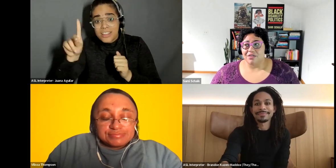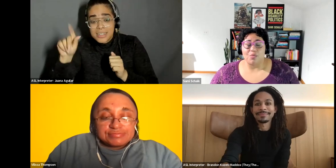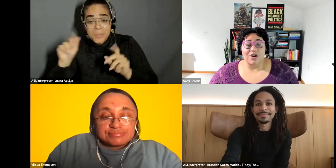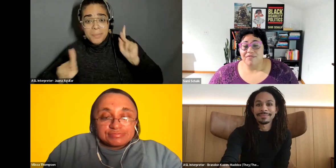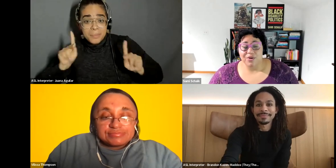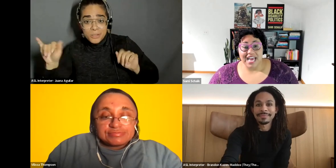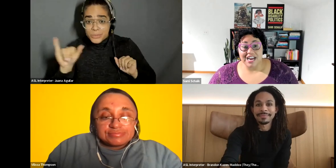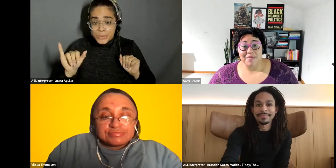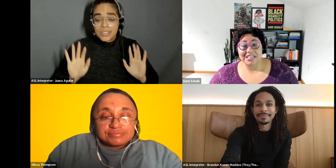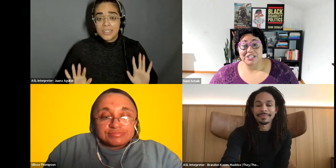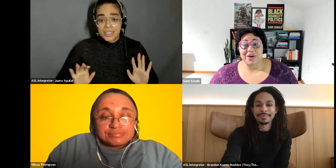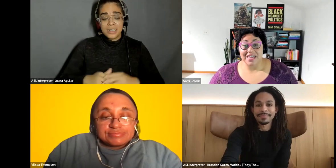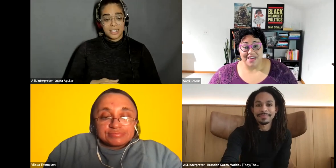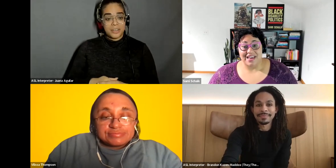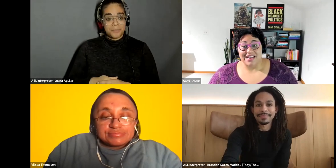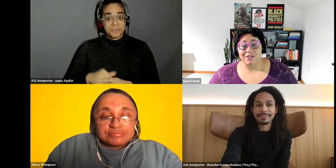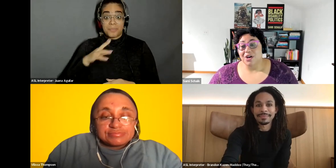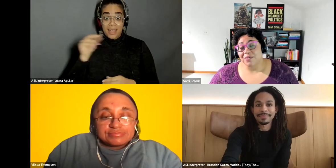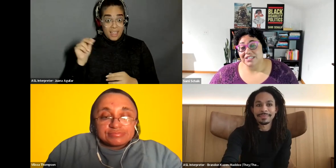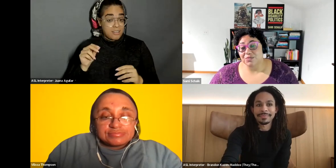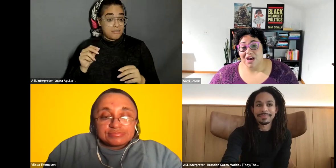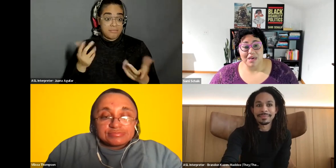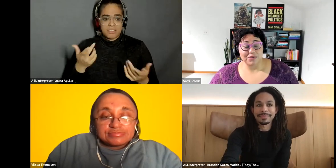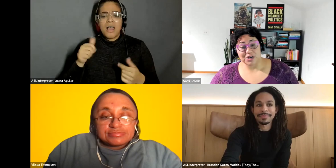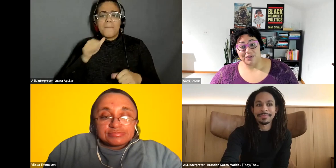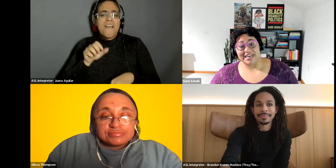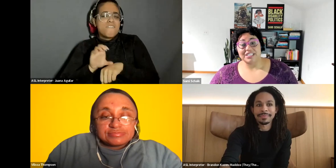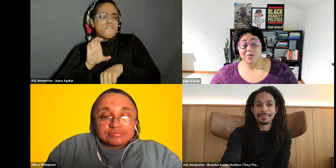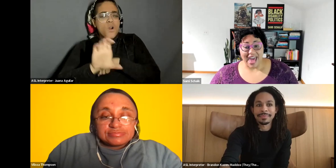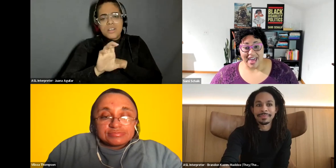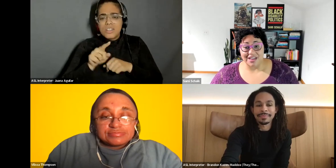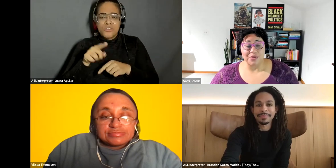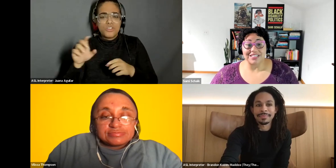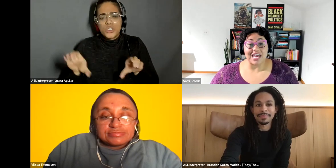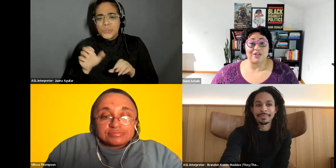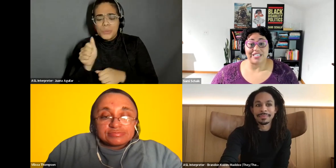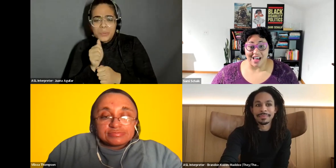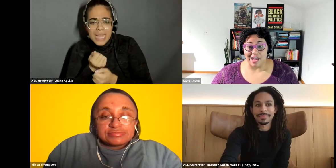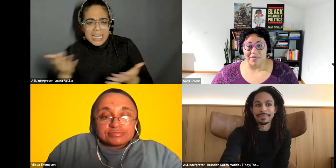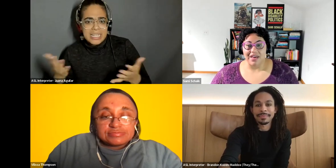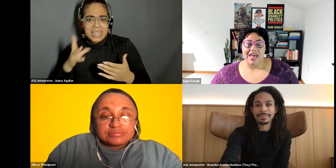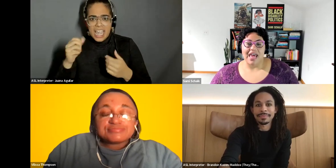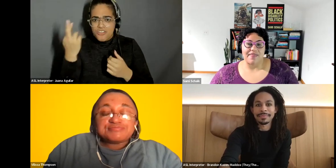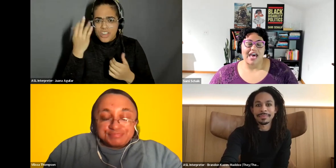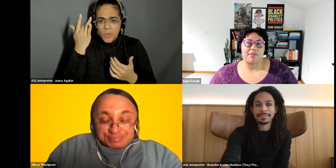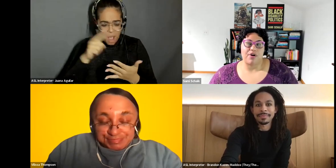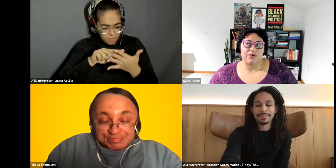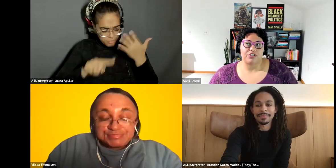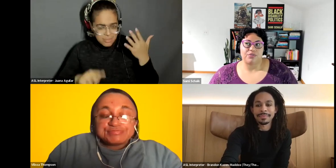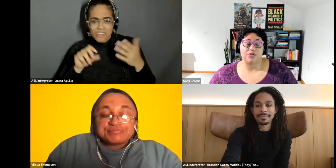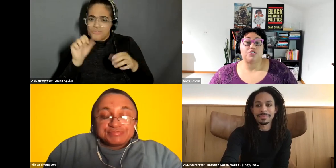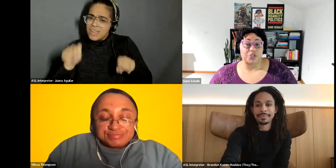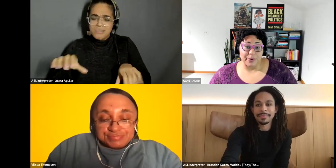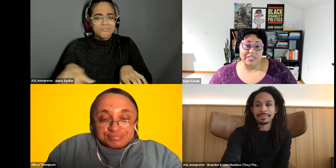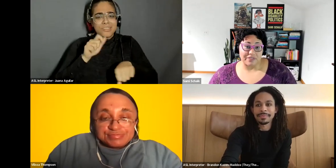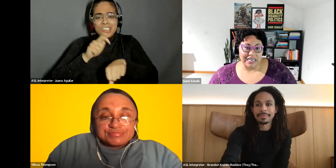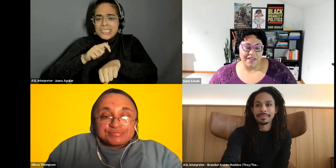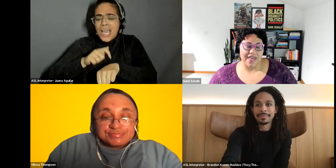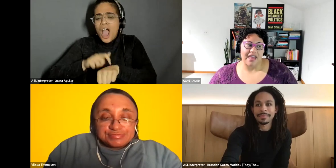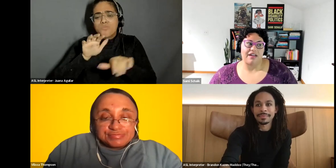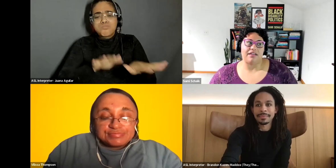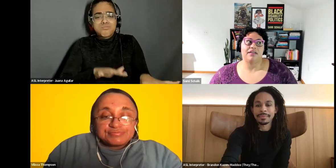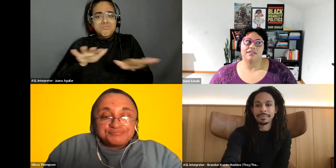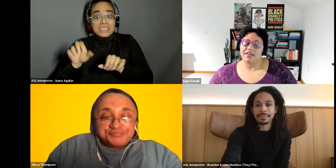Sami Schalk: we're not forcing anybody to do anything. And here's all the reasons why people Don't, and it's okay. And you can take your time. And that approach was so different than